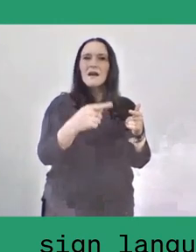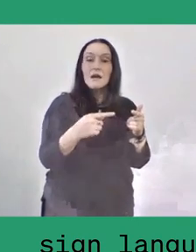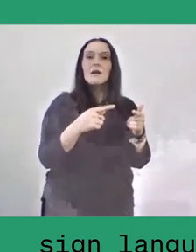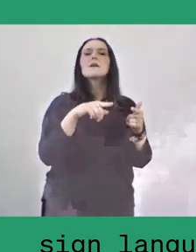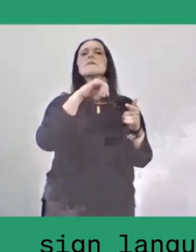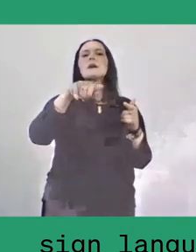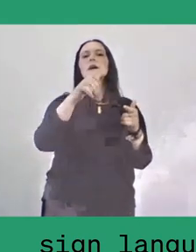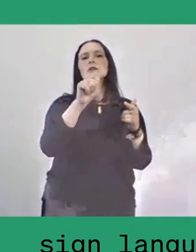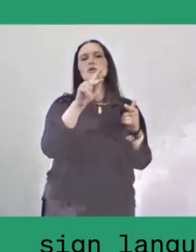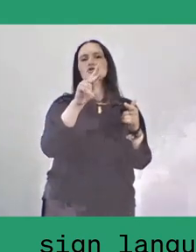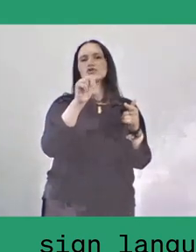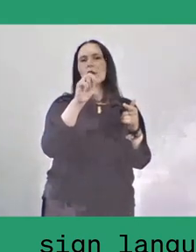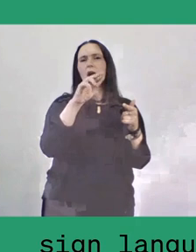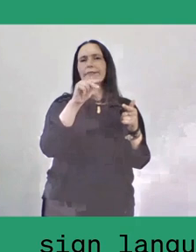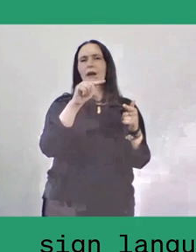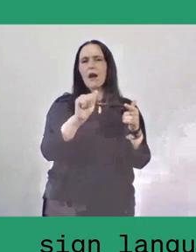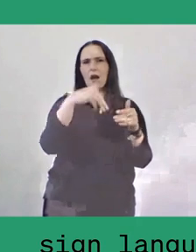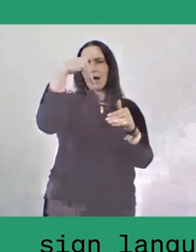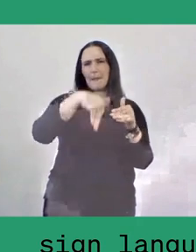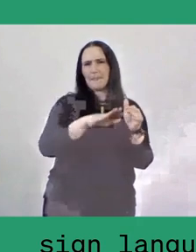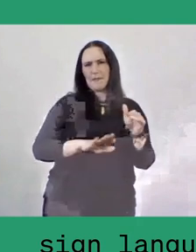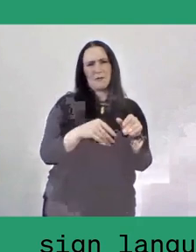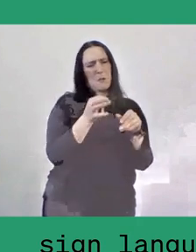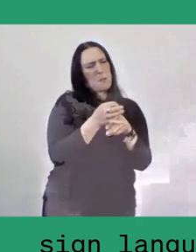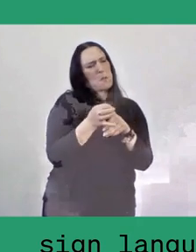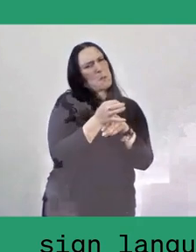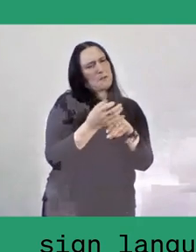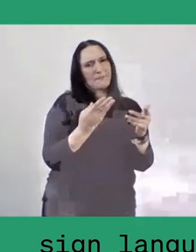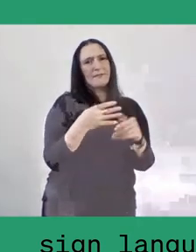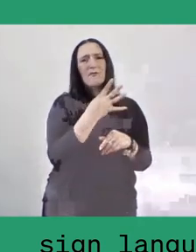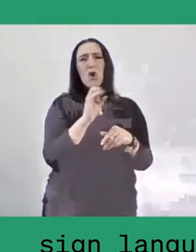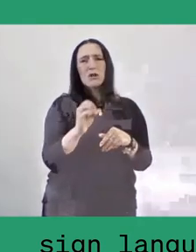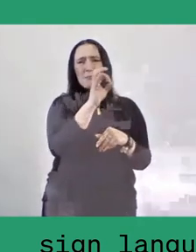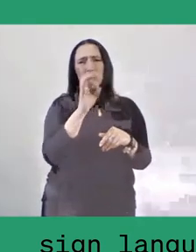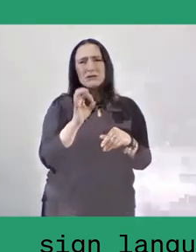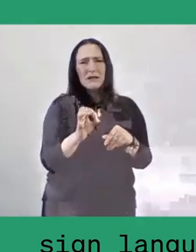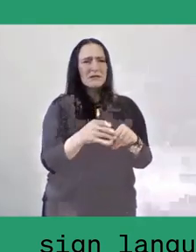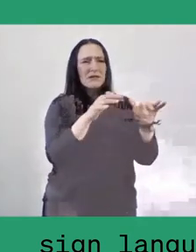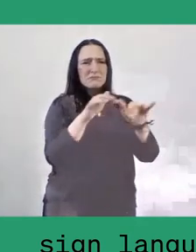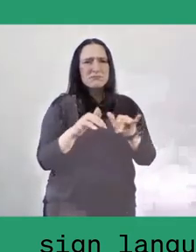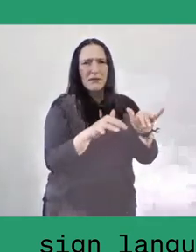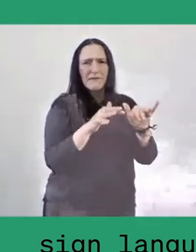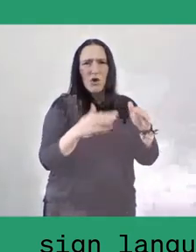It was a very poor sub-village. 40% of the existing households were ageing widows